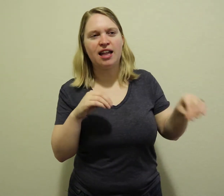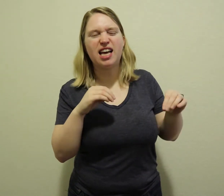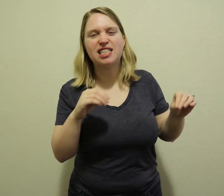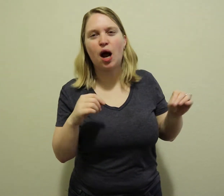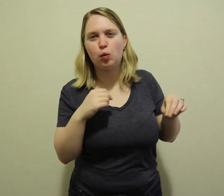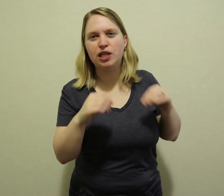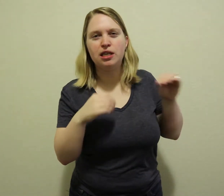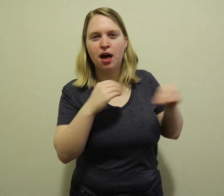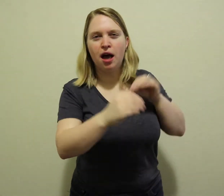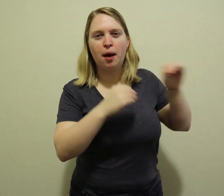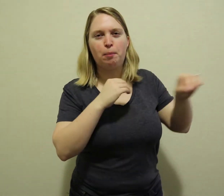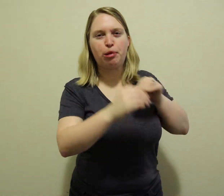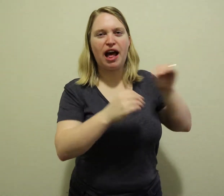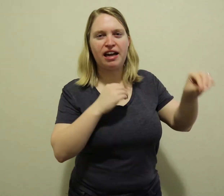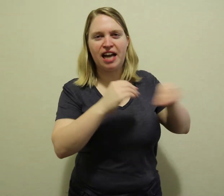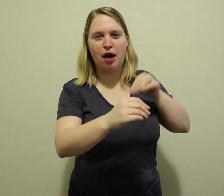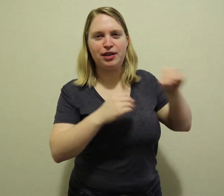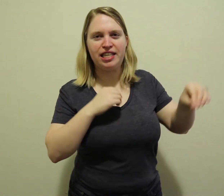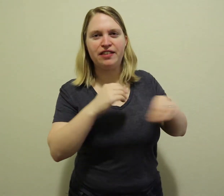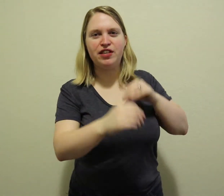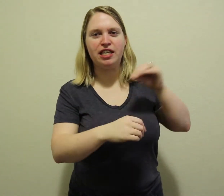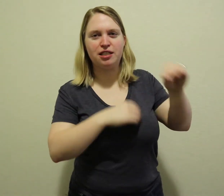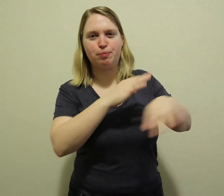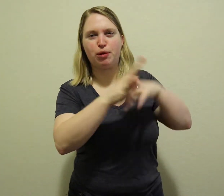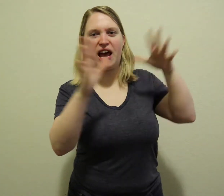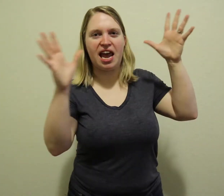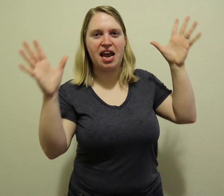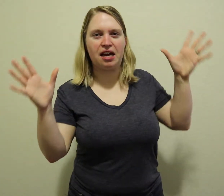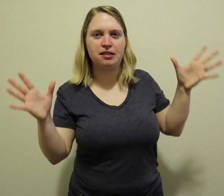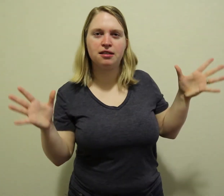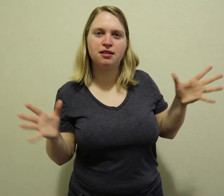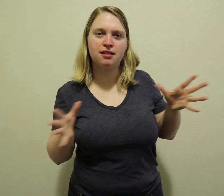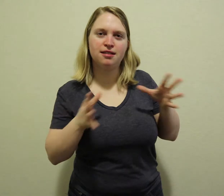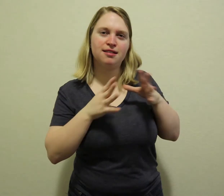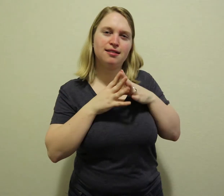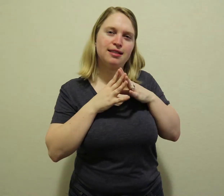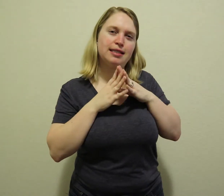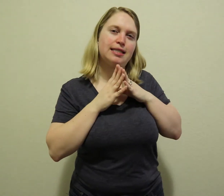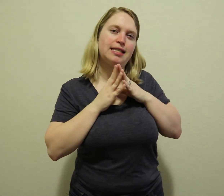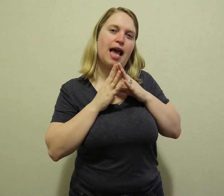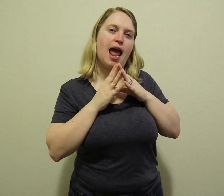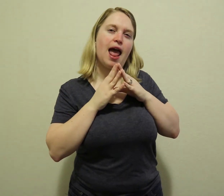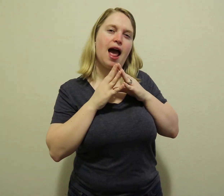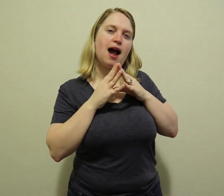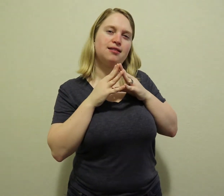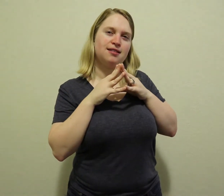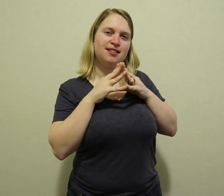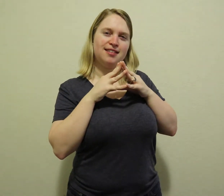that's how we plan our devious plans, yeah